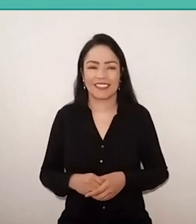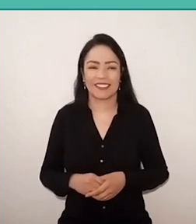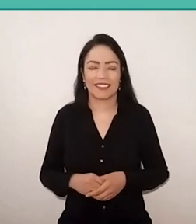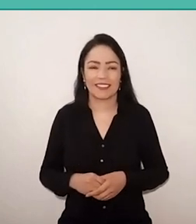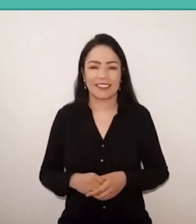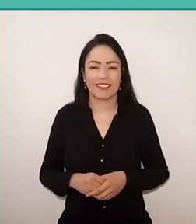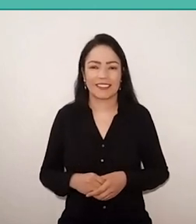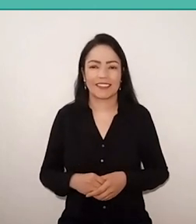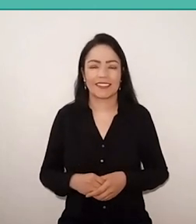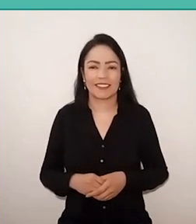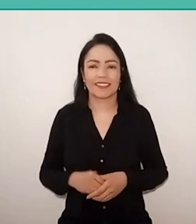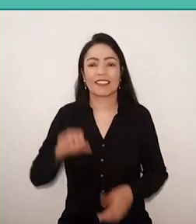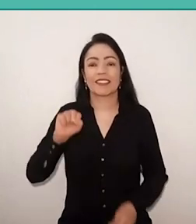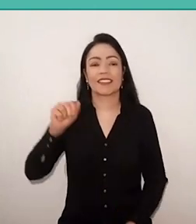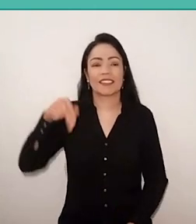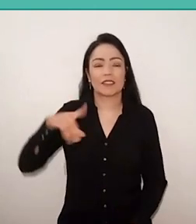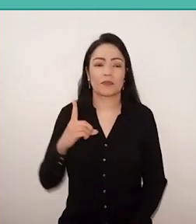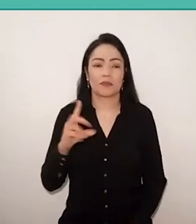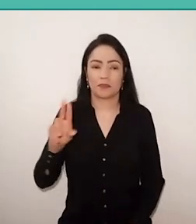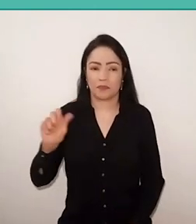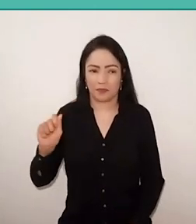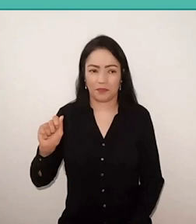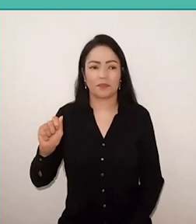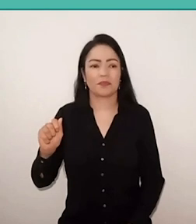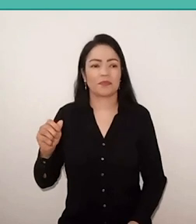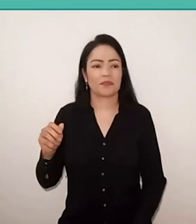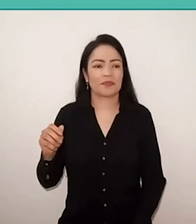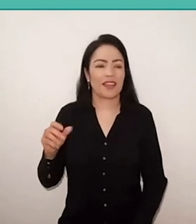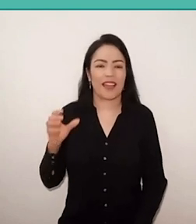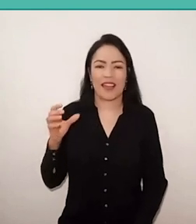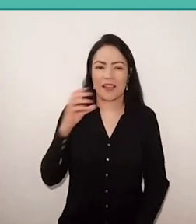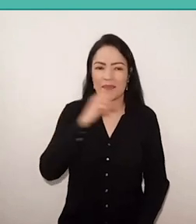Sandra briefly managed then bring a practical example.